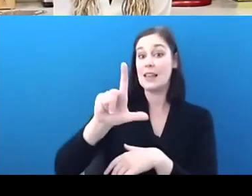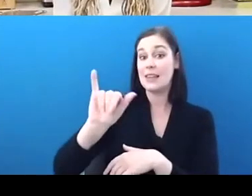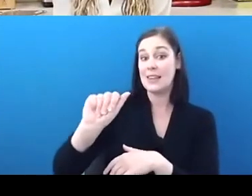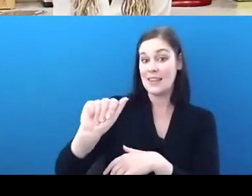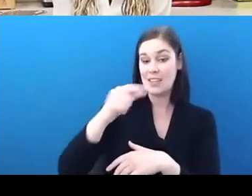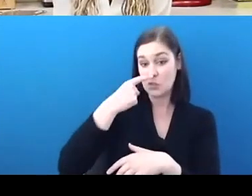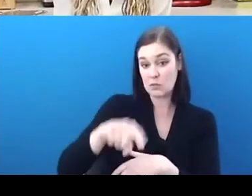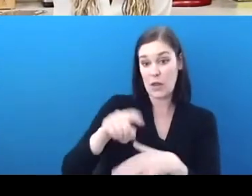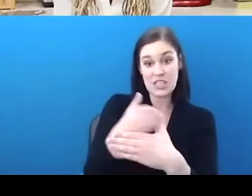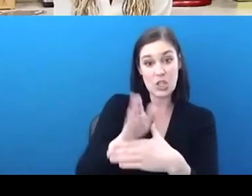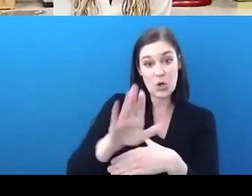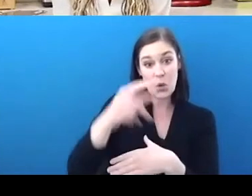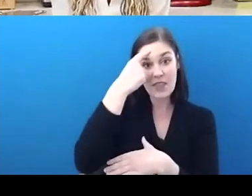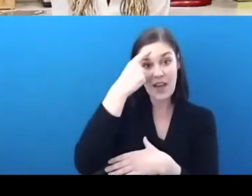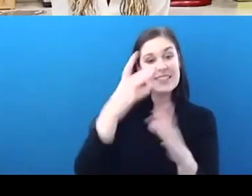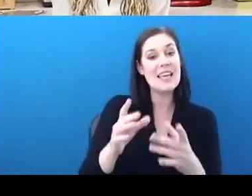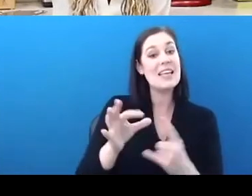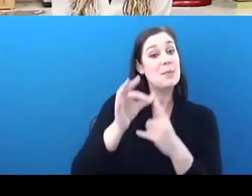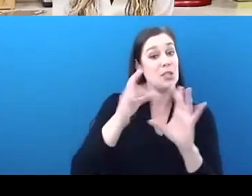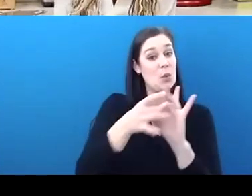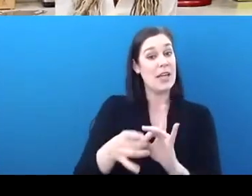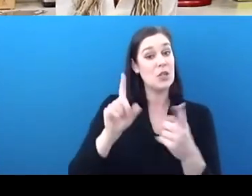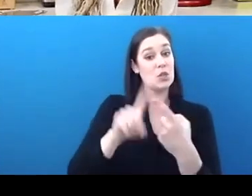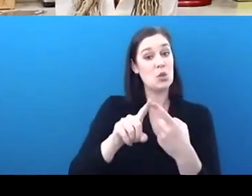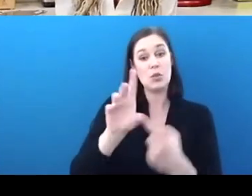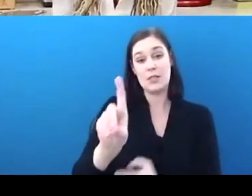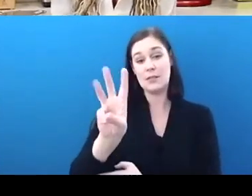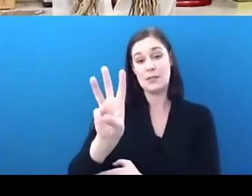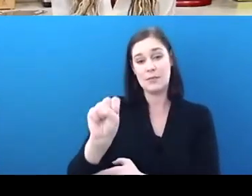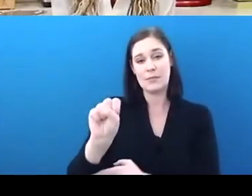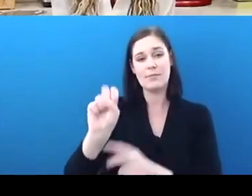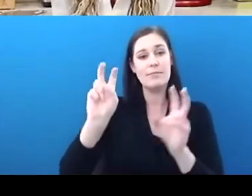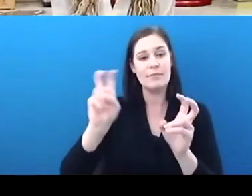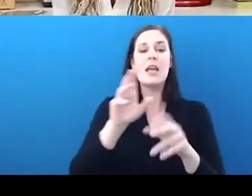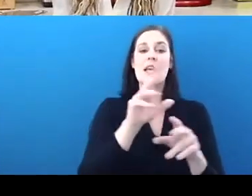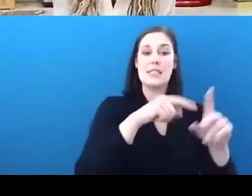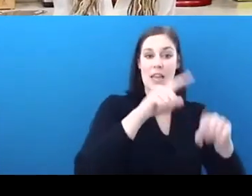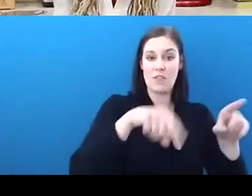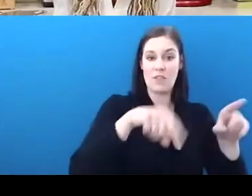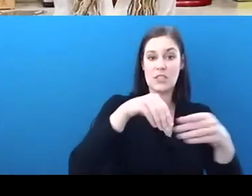terms of Diversity in Wine and Spirits? -Yeah, absolutely. I think just watching